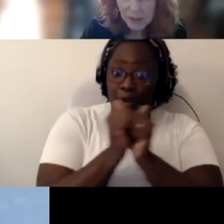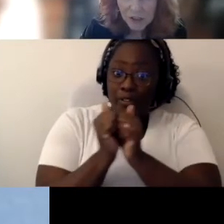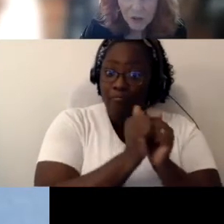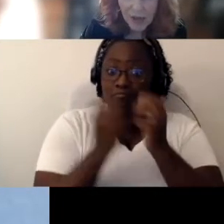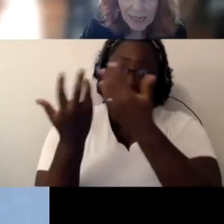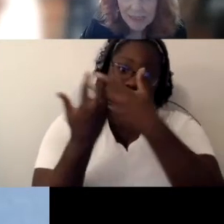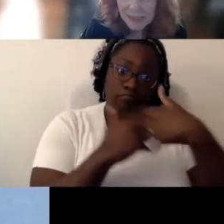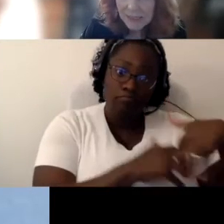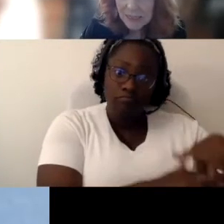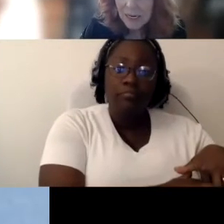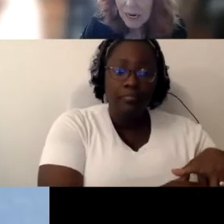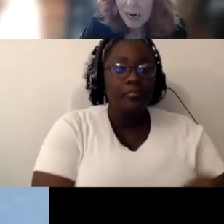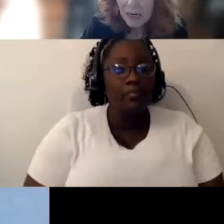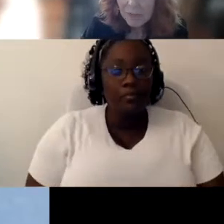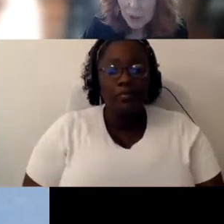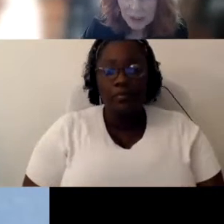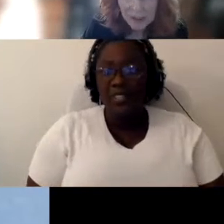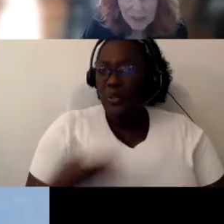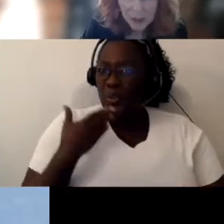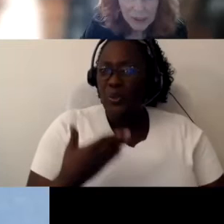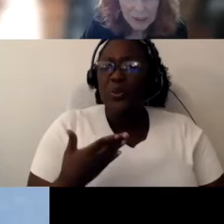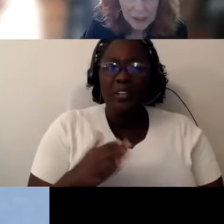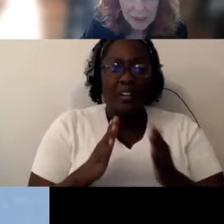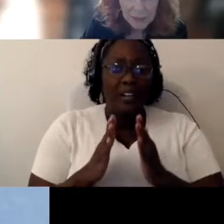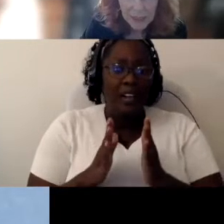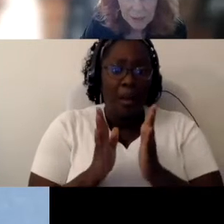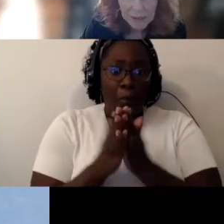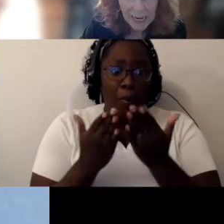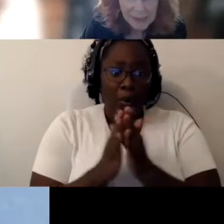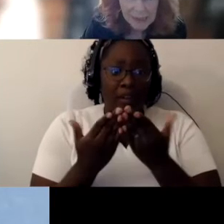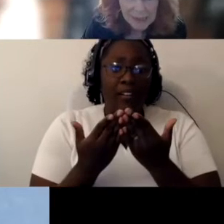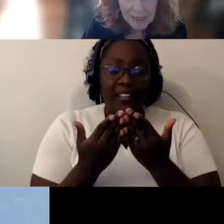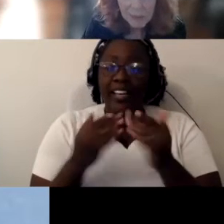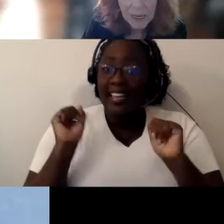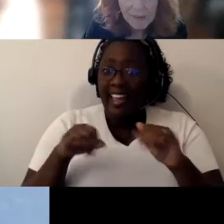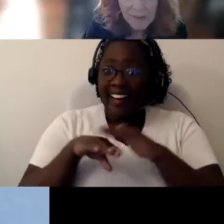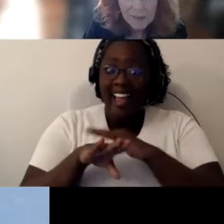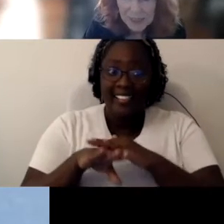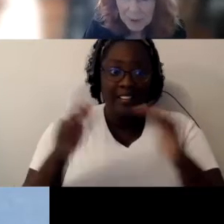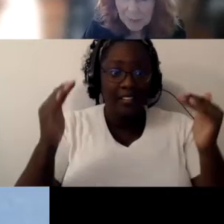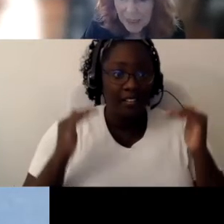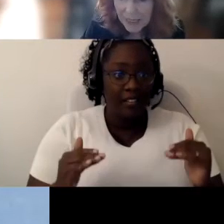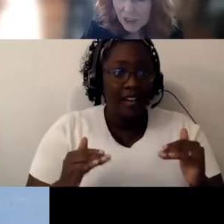So that is a book you can be able to access and then we have a Facebook page